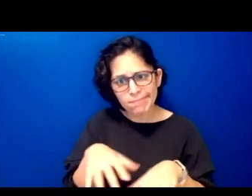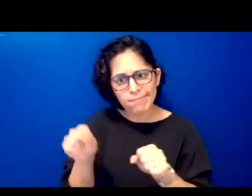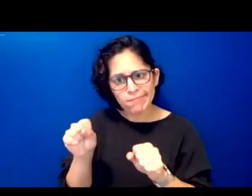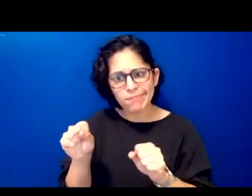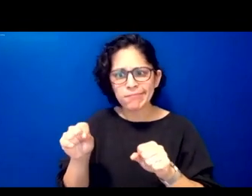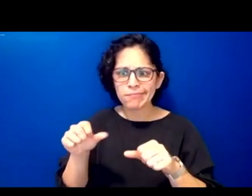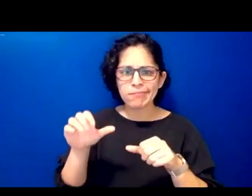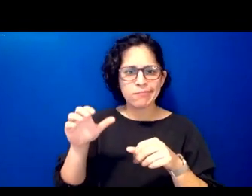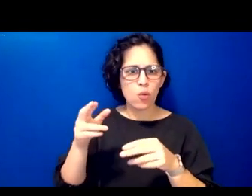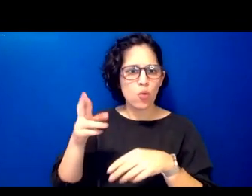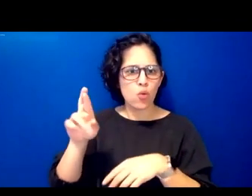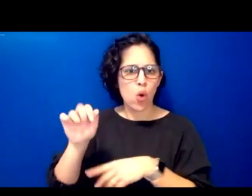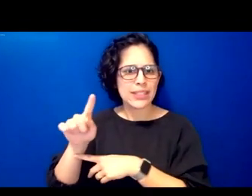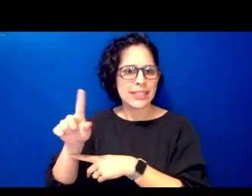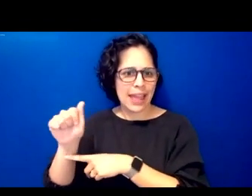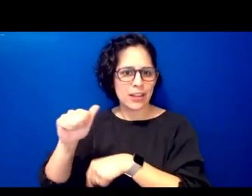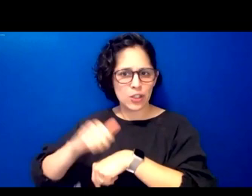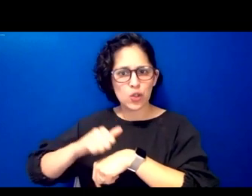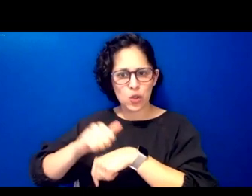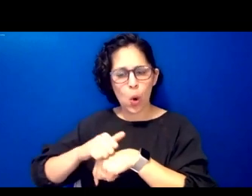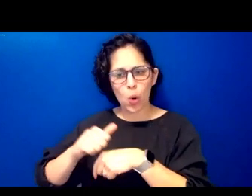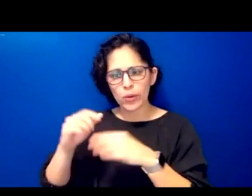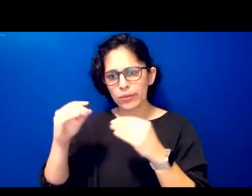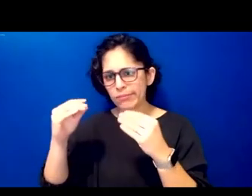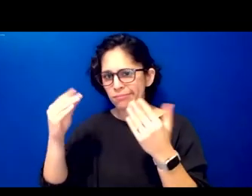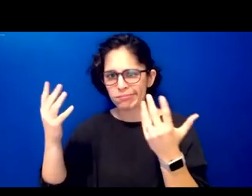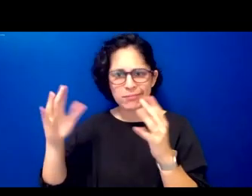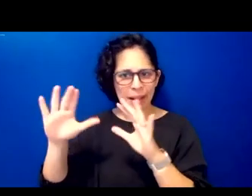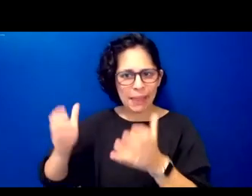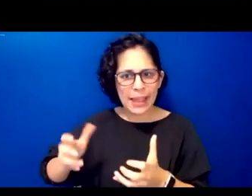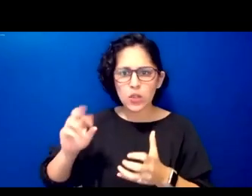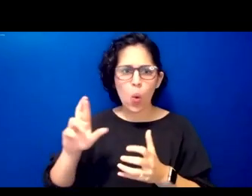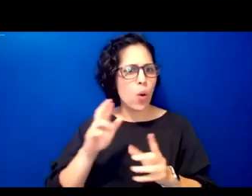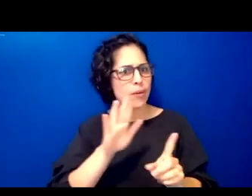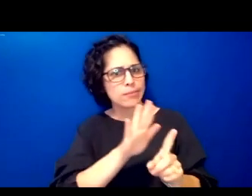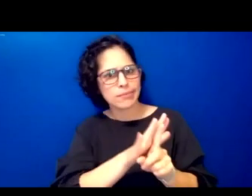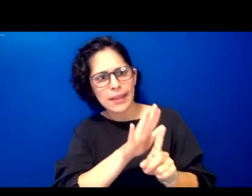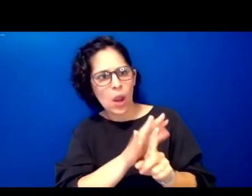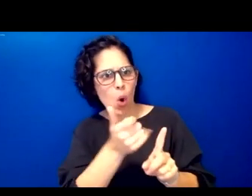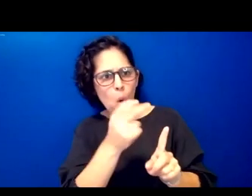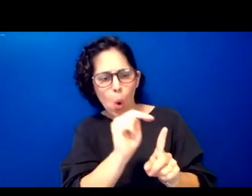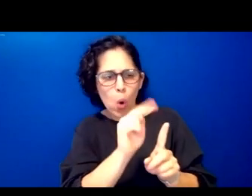something sort of off on their own that's rosetta stone like so we'd happy to share